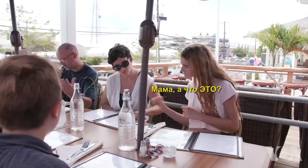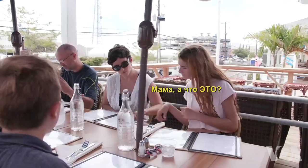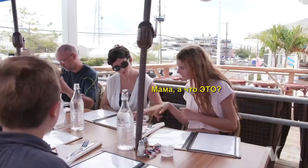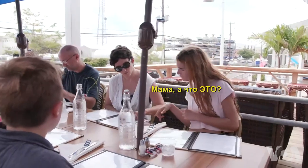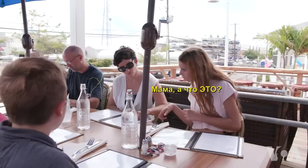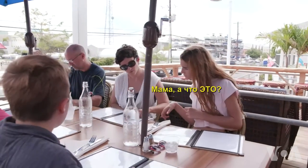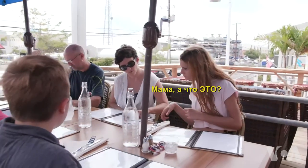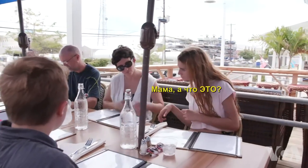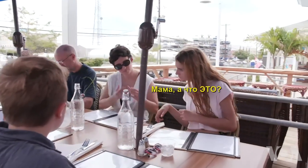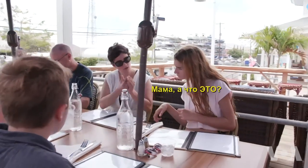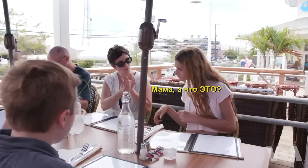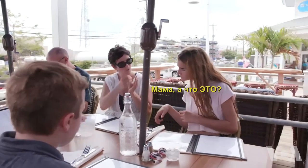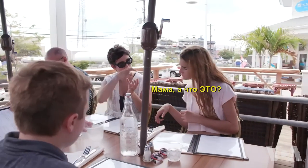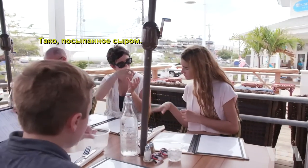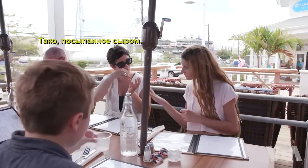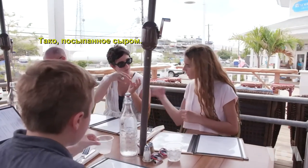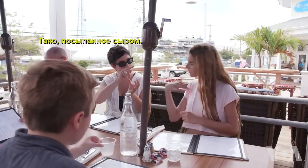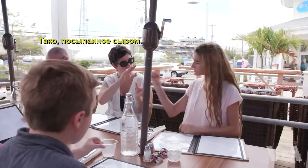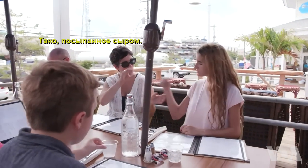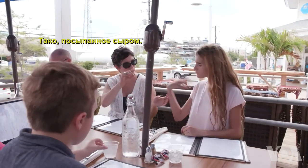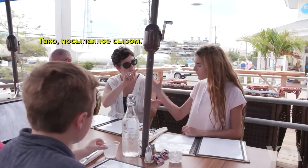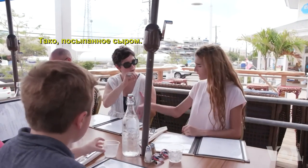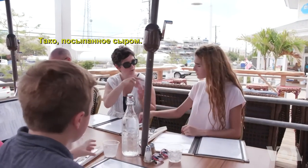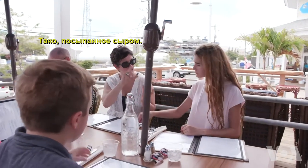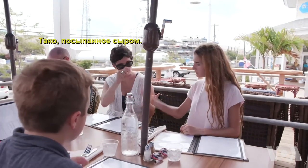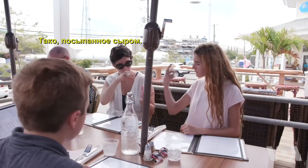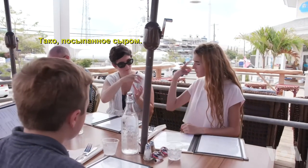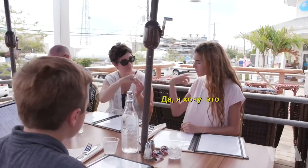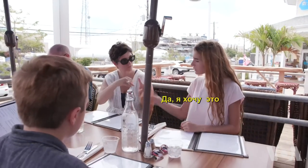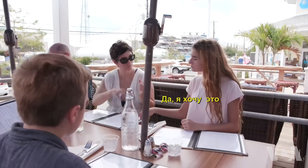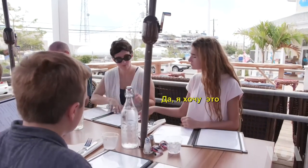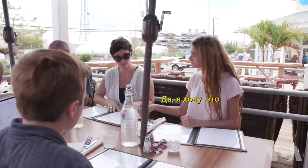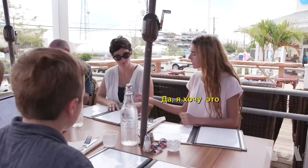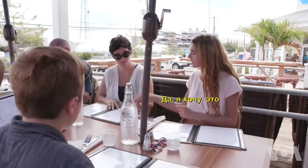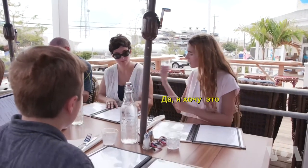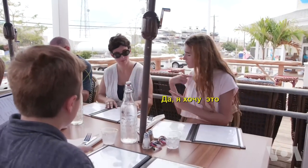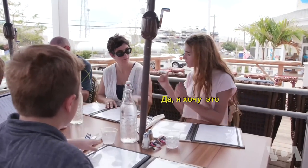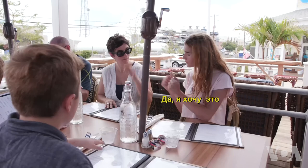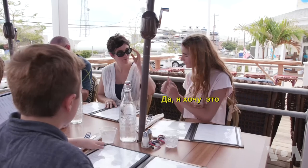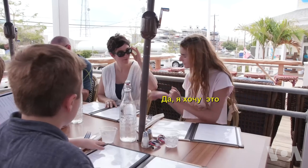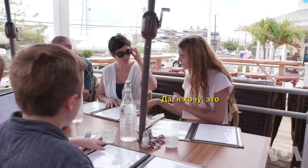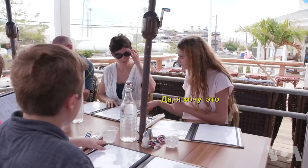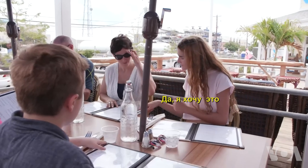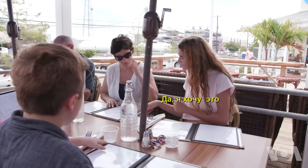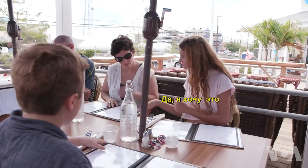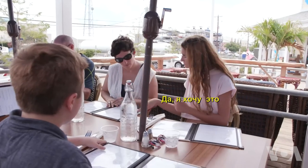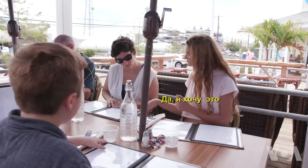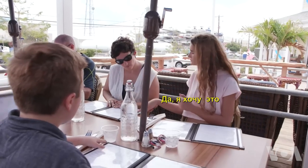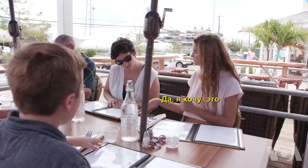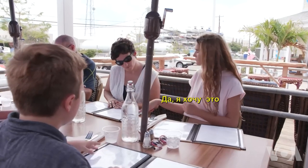What’s that? Taco with cheese sprinkled on top That, I want to order that!